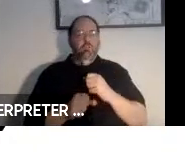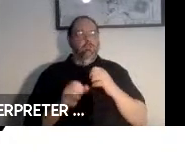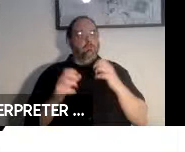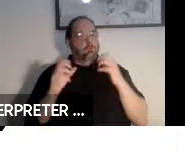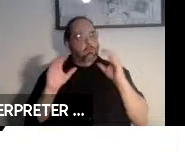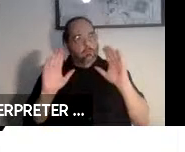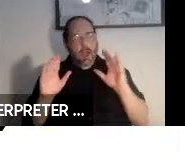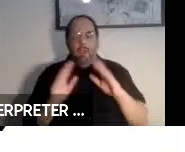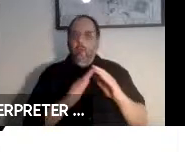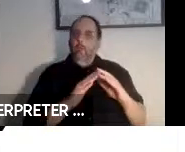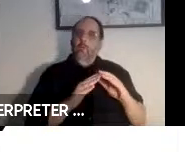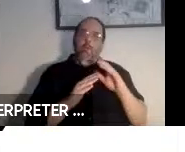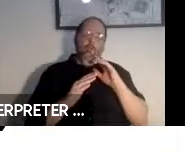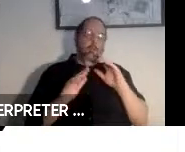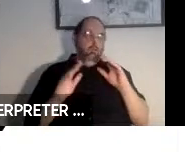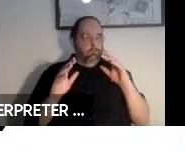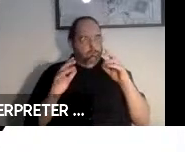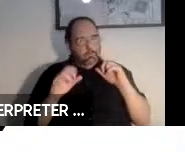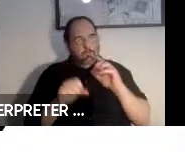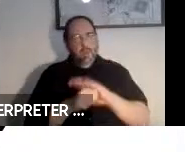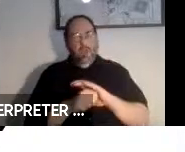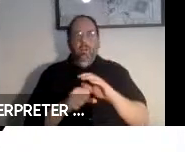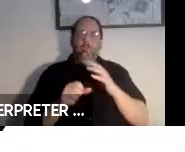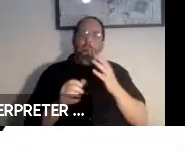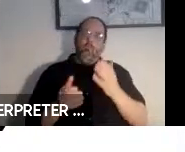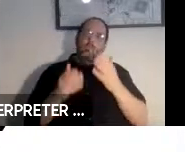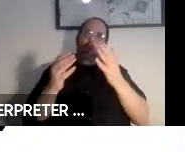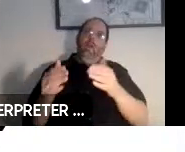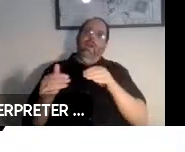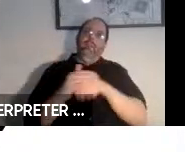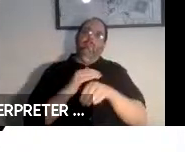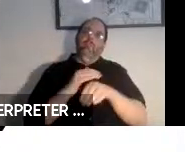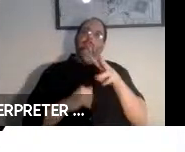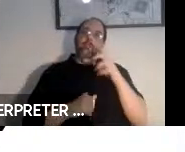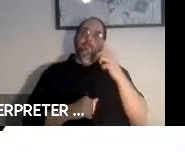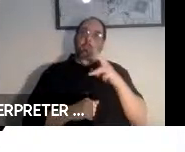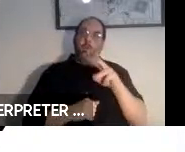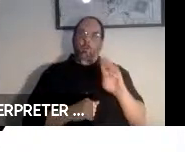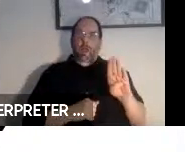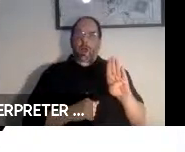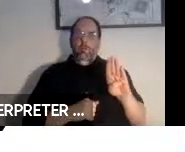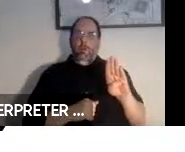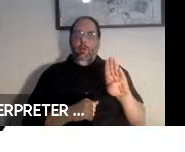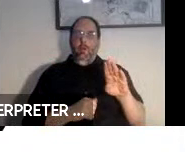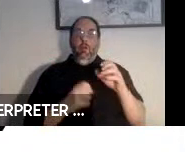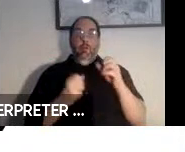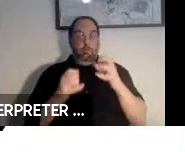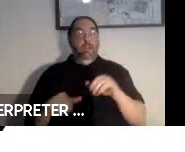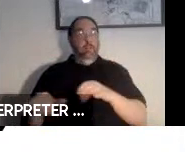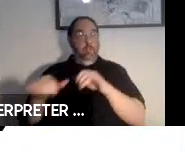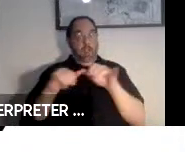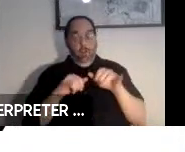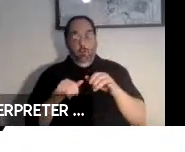working on trying to make the web accessible. A lot of these standards for example WCAG,